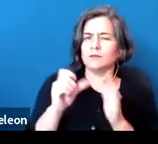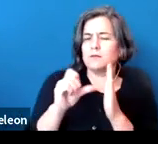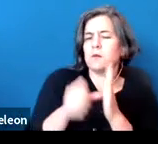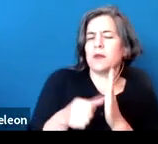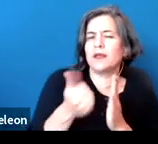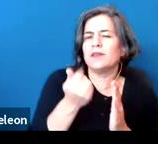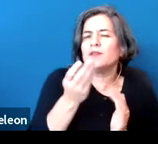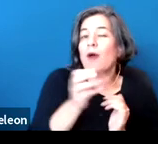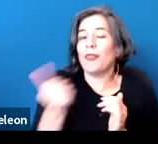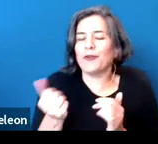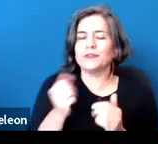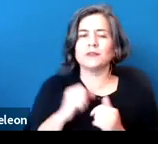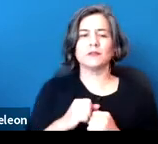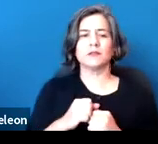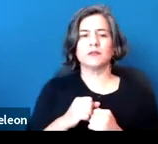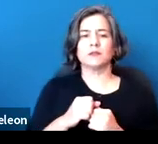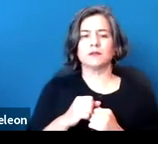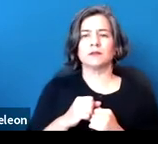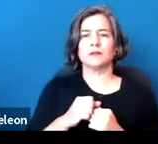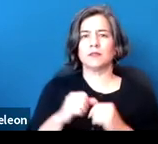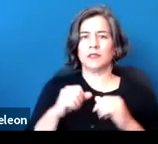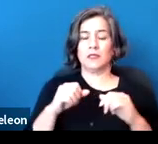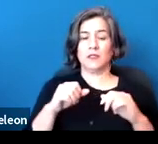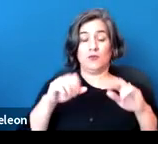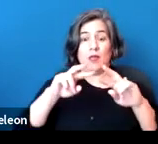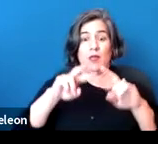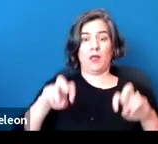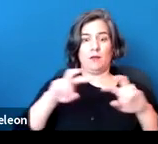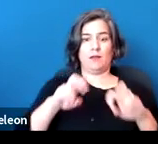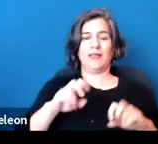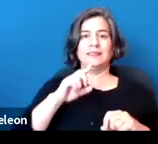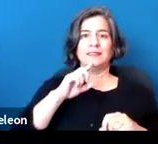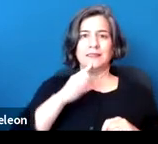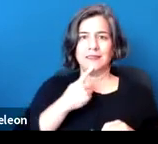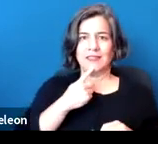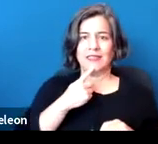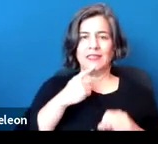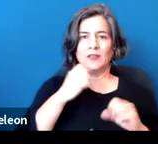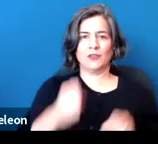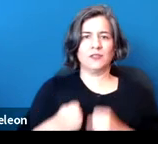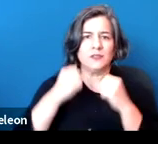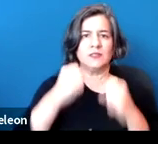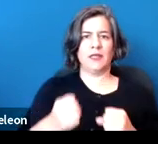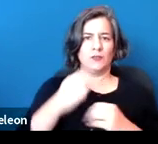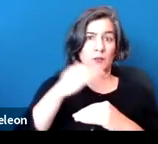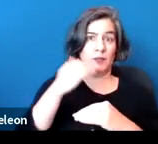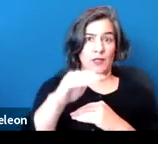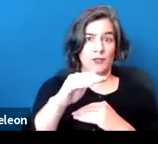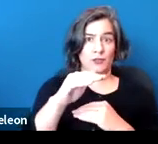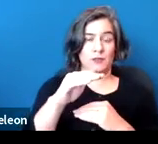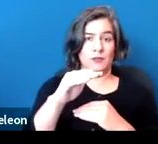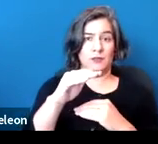One is that you analyze the significant or substantial limitation as to the disability